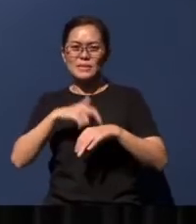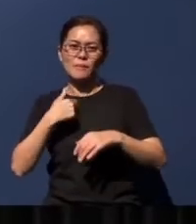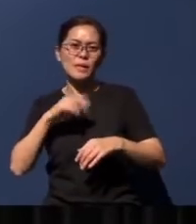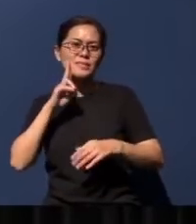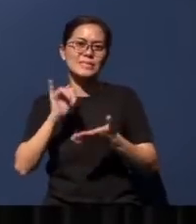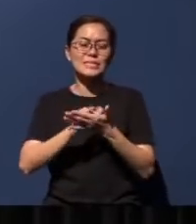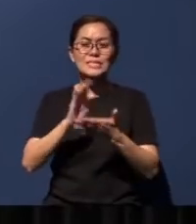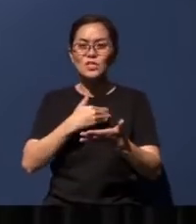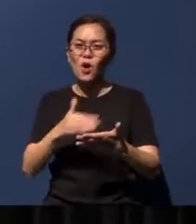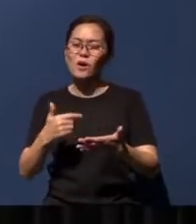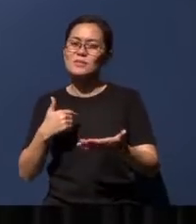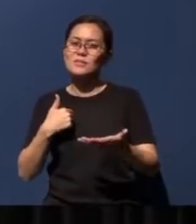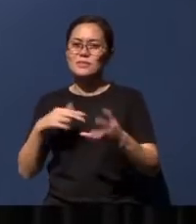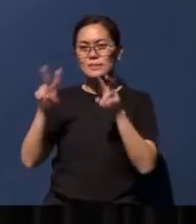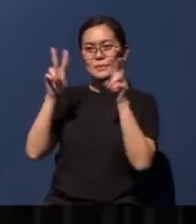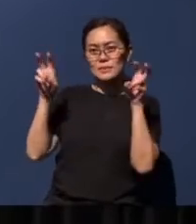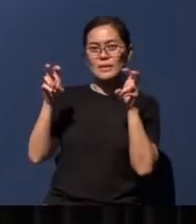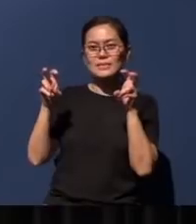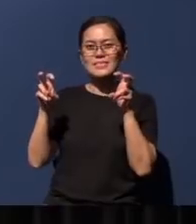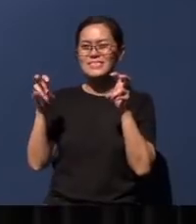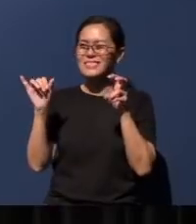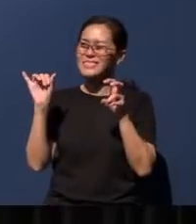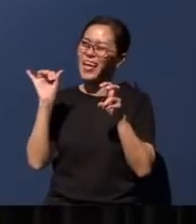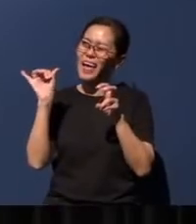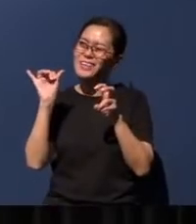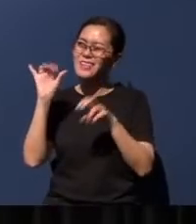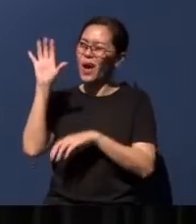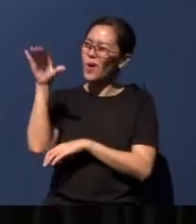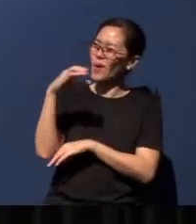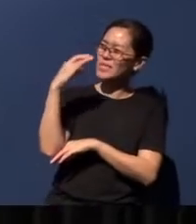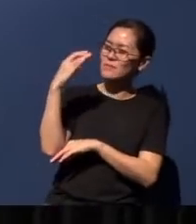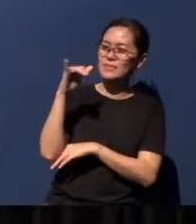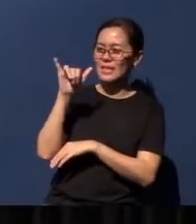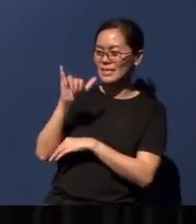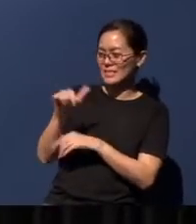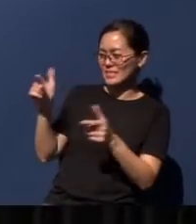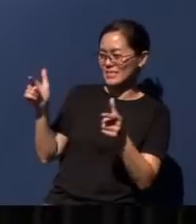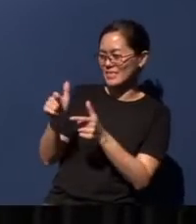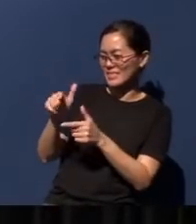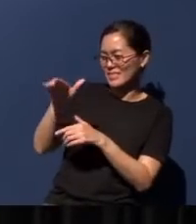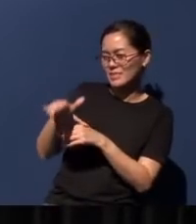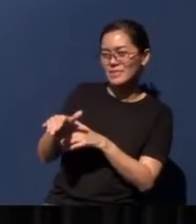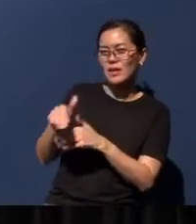The title is a little bit Christmassy - This little Child - so we often do it at Christmas. But actually